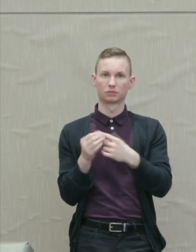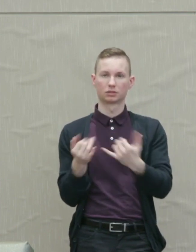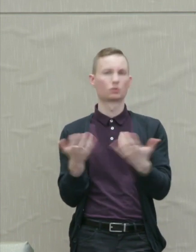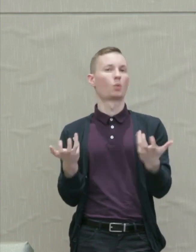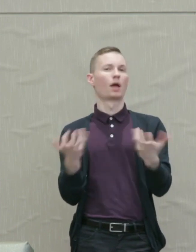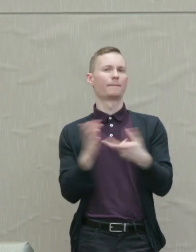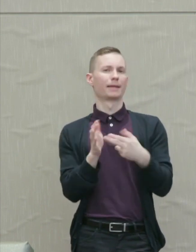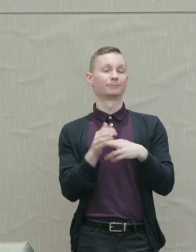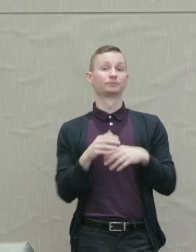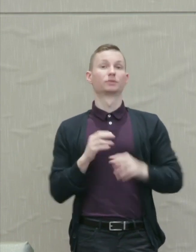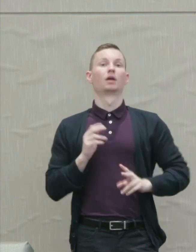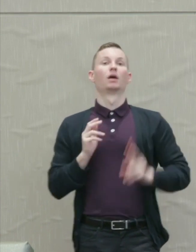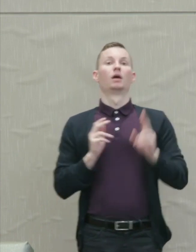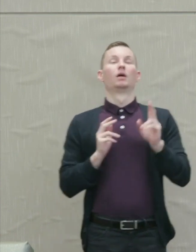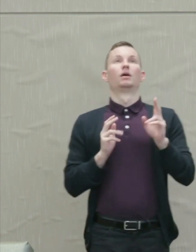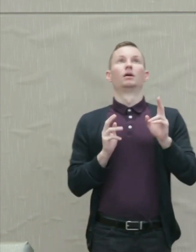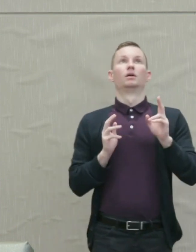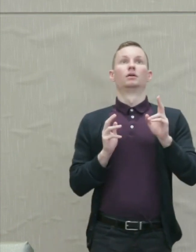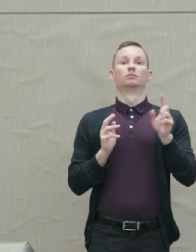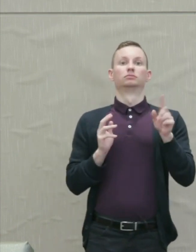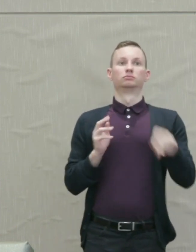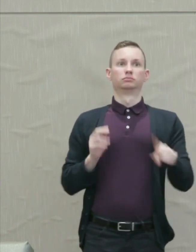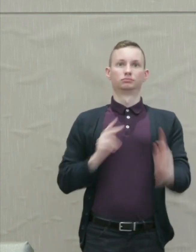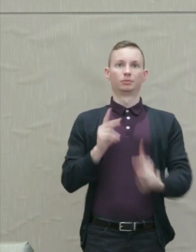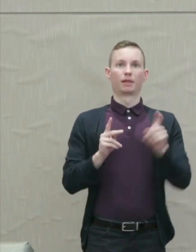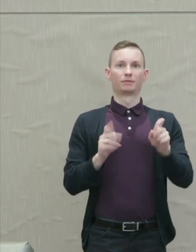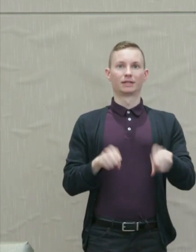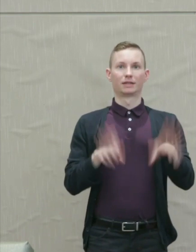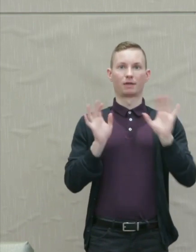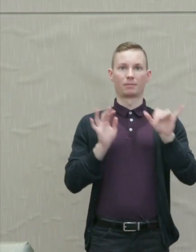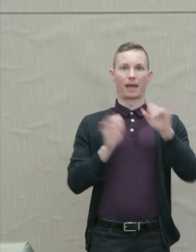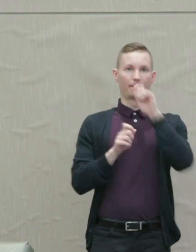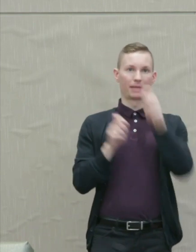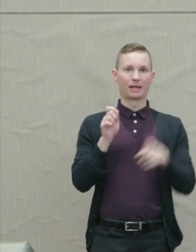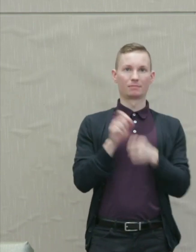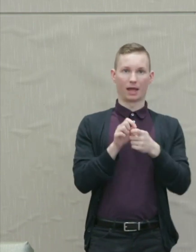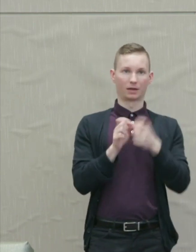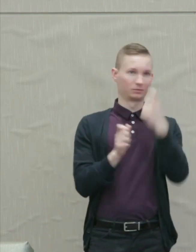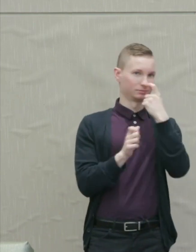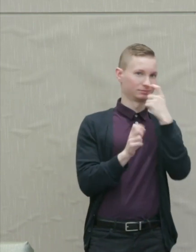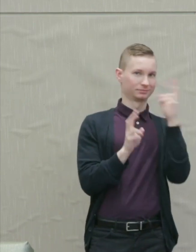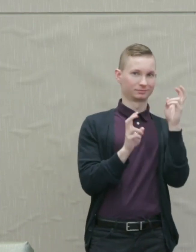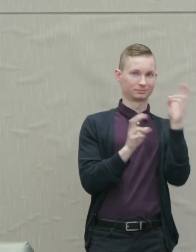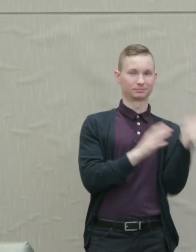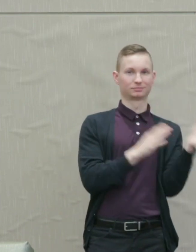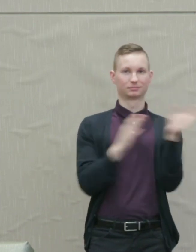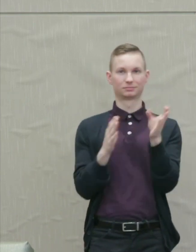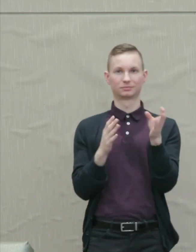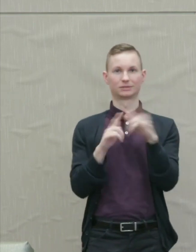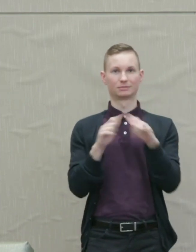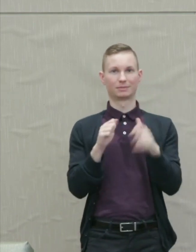was that people have to give up the payback wish and yet keep the spirit of justified